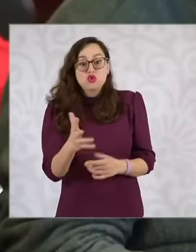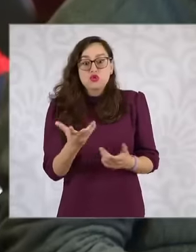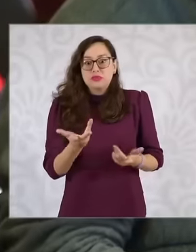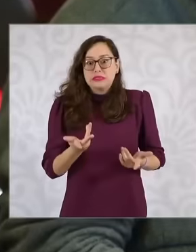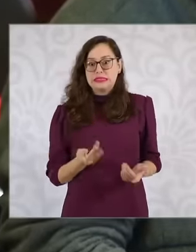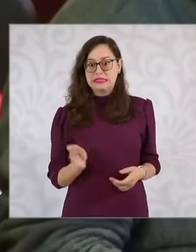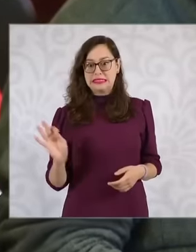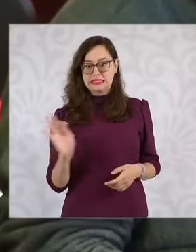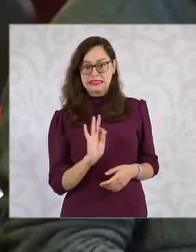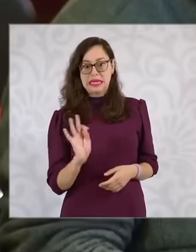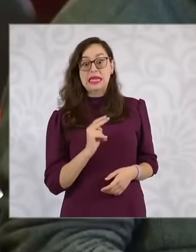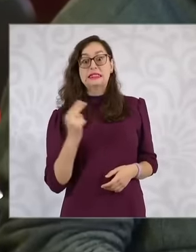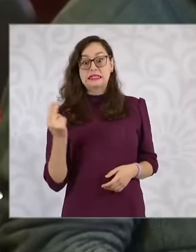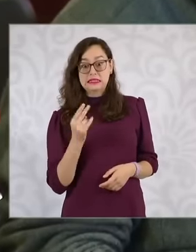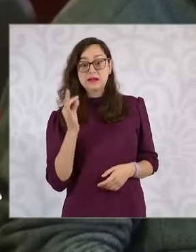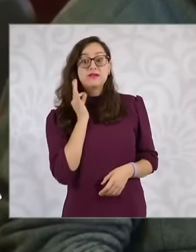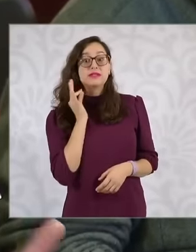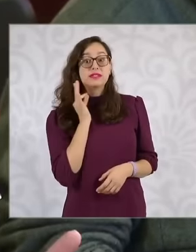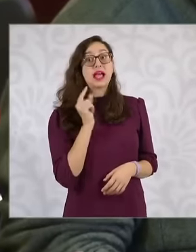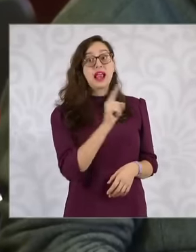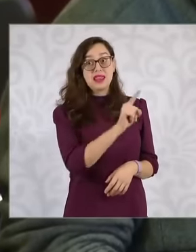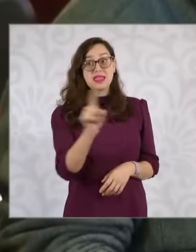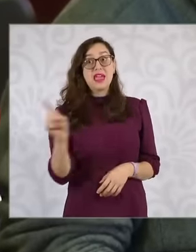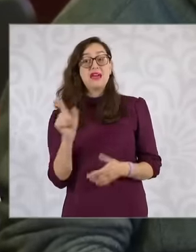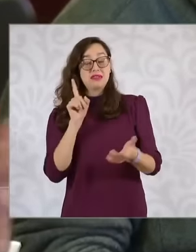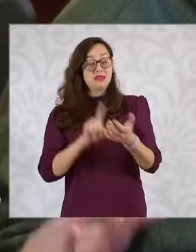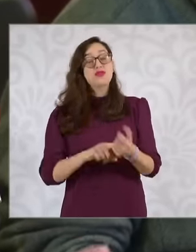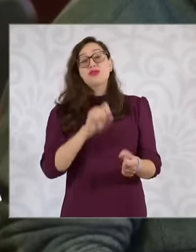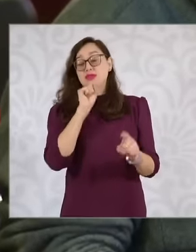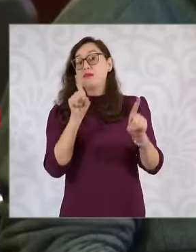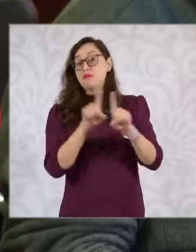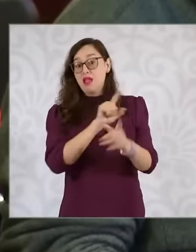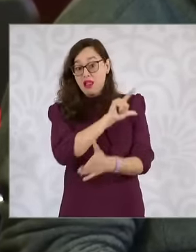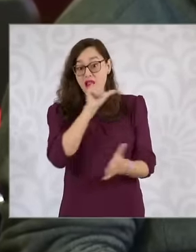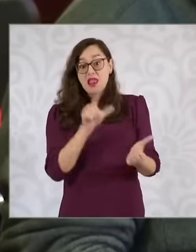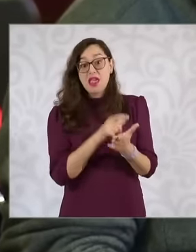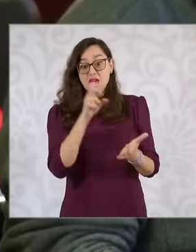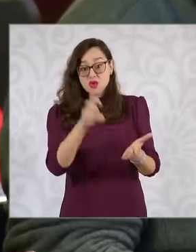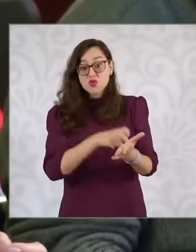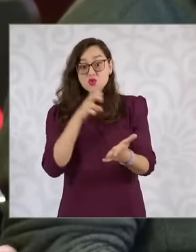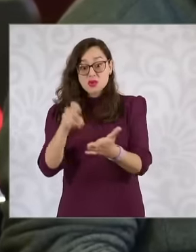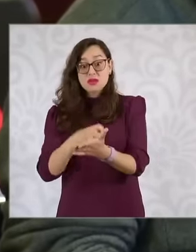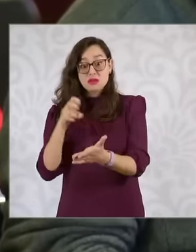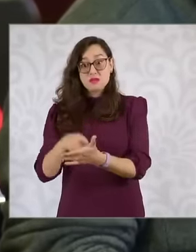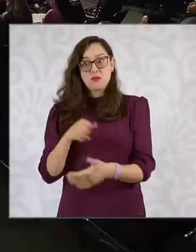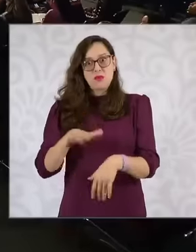reform of the prosecutor's offices to avoid corruption to prevent a situation like this from being repeated, let's go